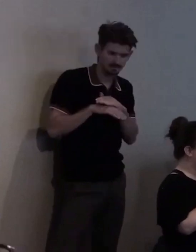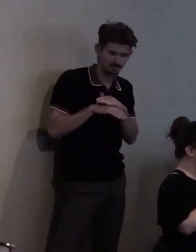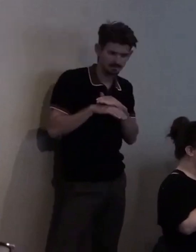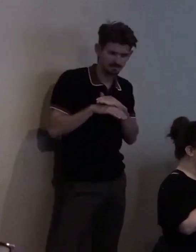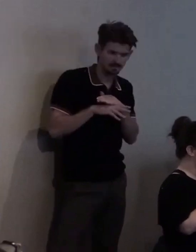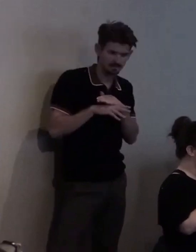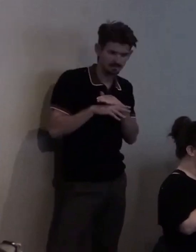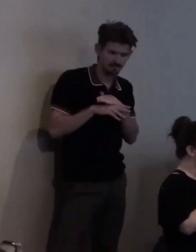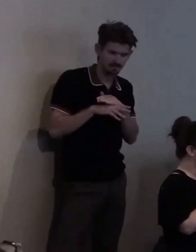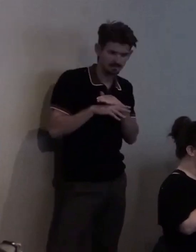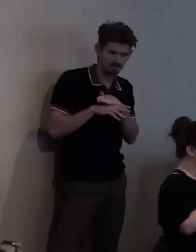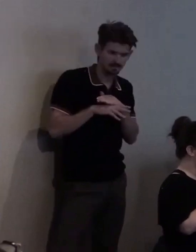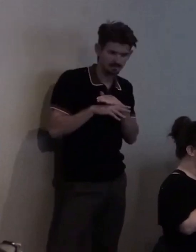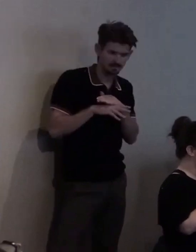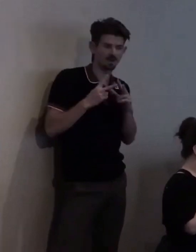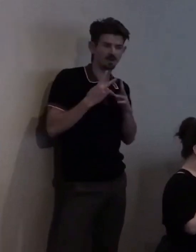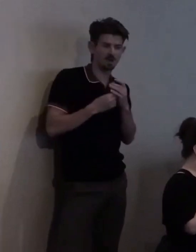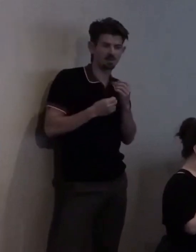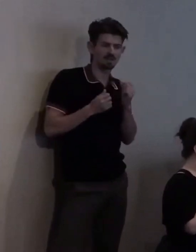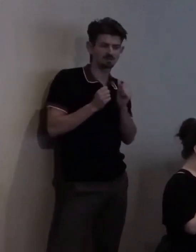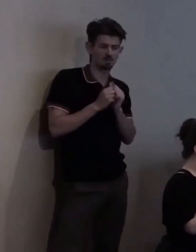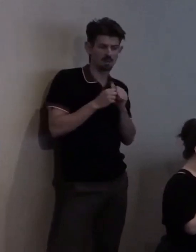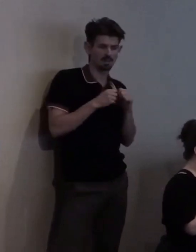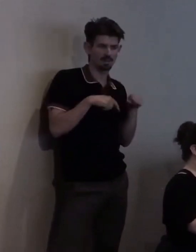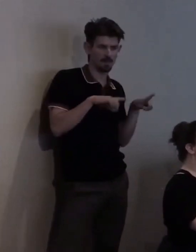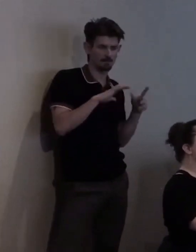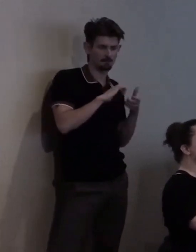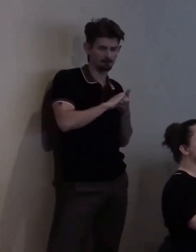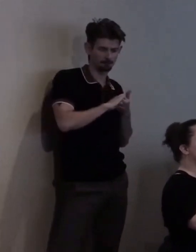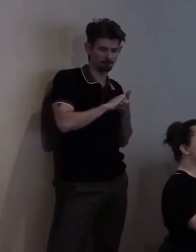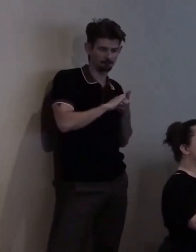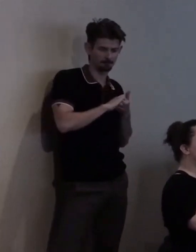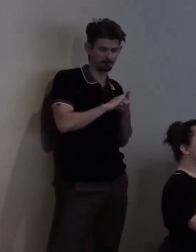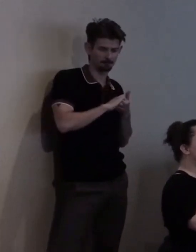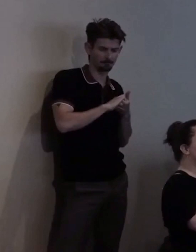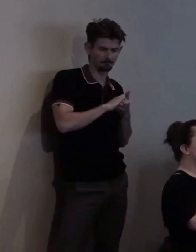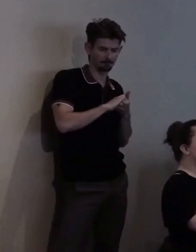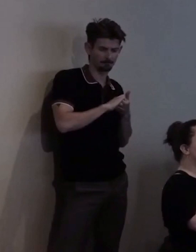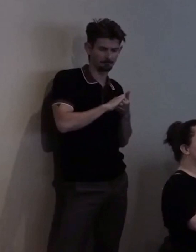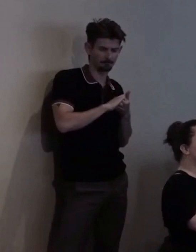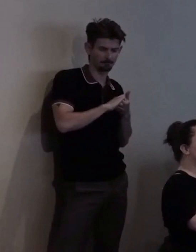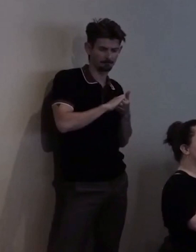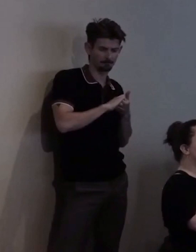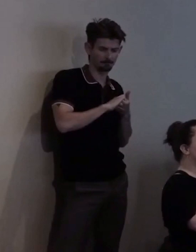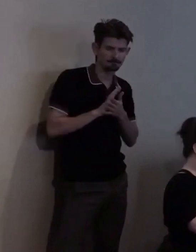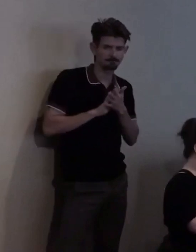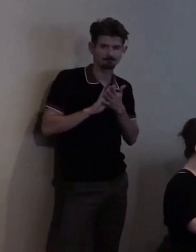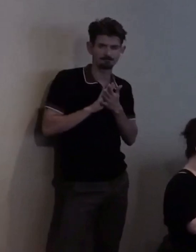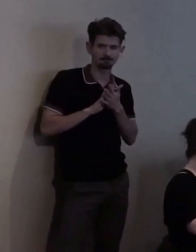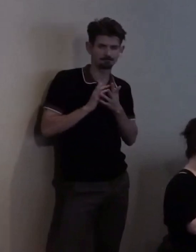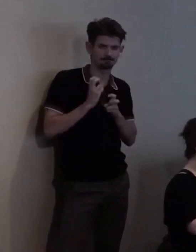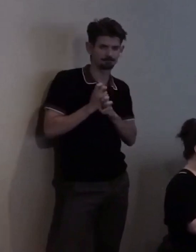older adults, she has also worked in disaster response.